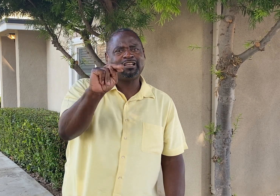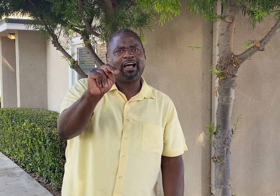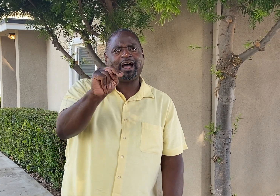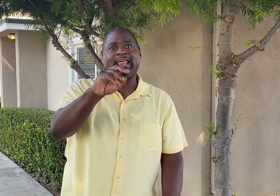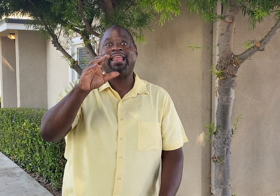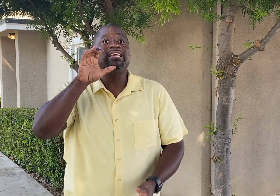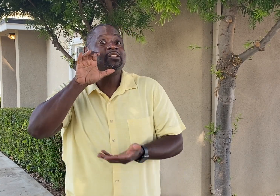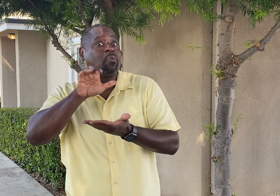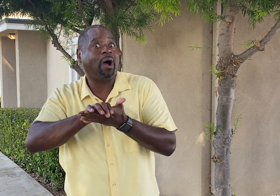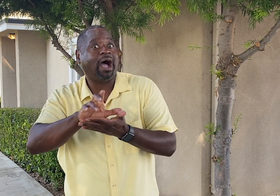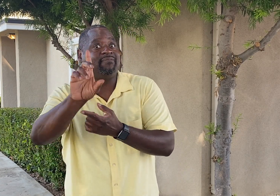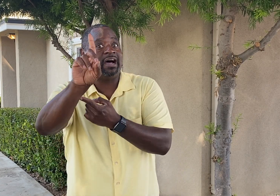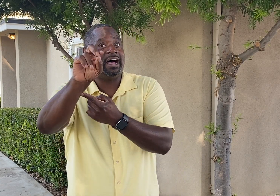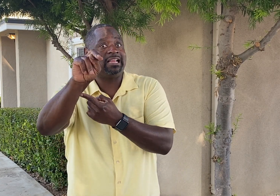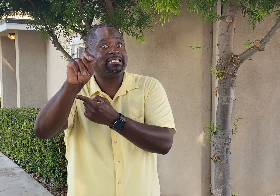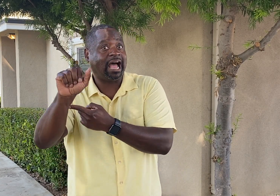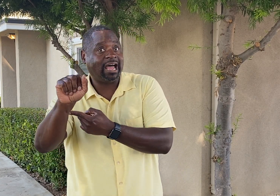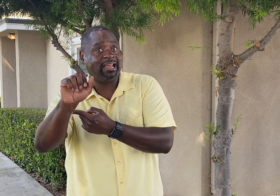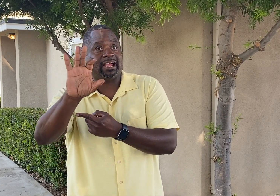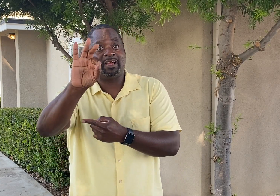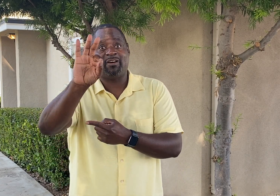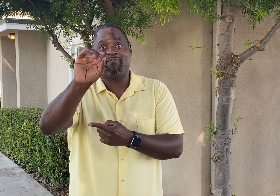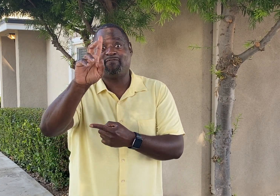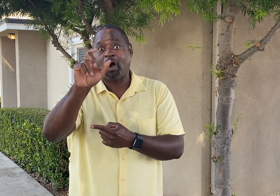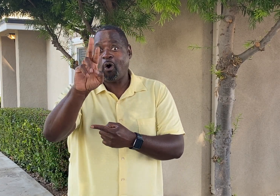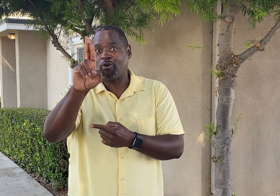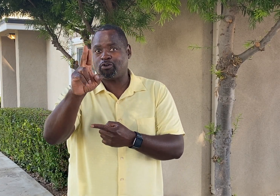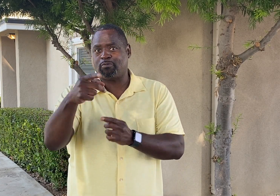Rev. John and his wife Donna Folker!